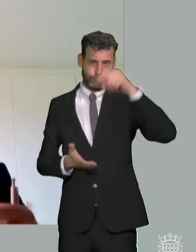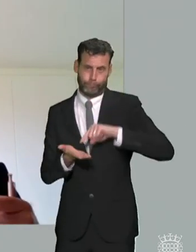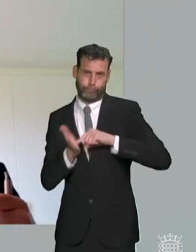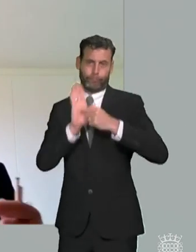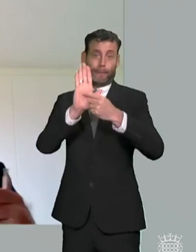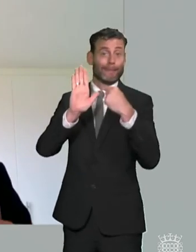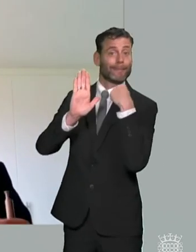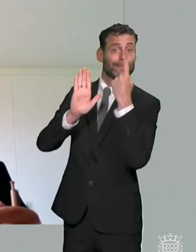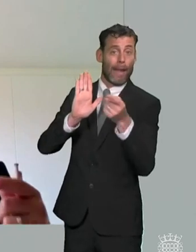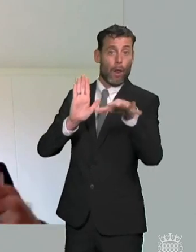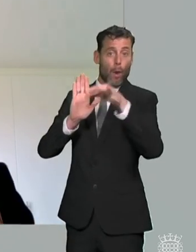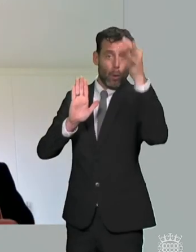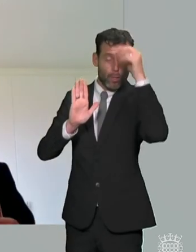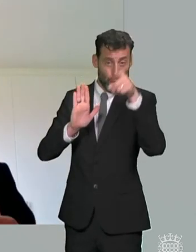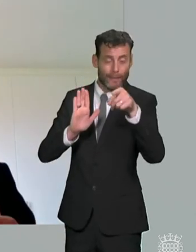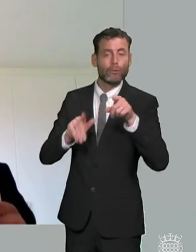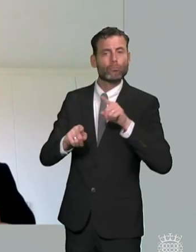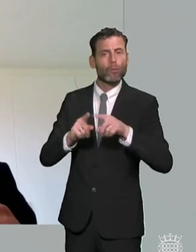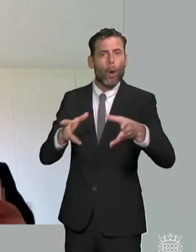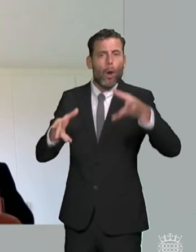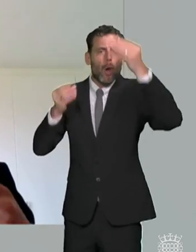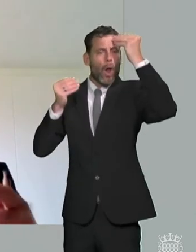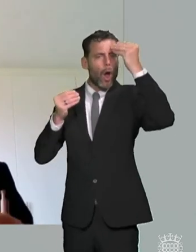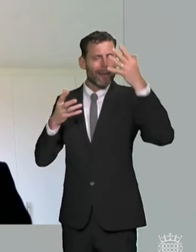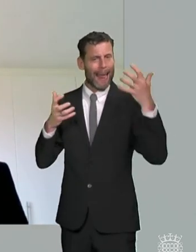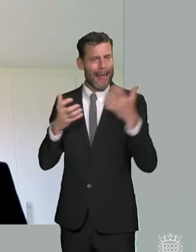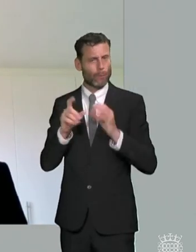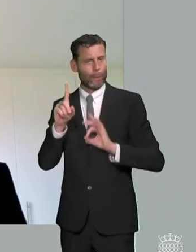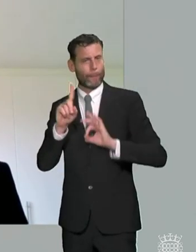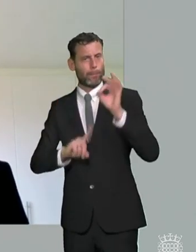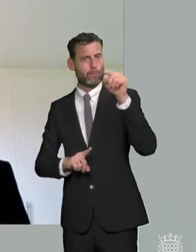use complaints and they'll use their mistakes as a way to learn and improve for the future